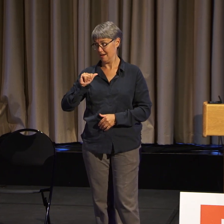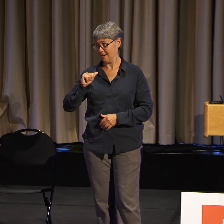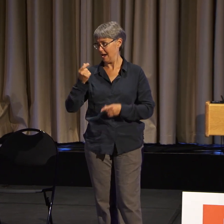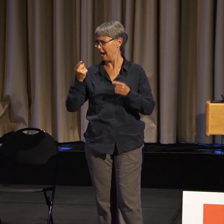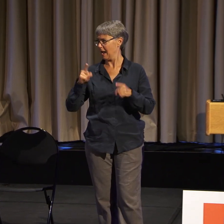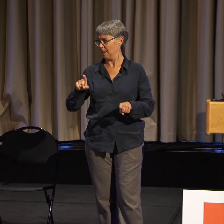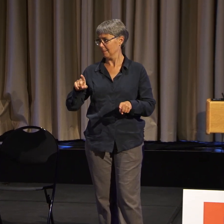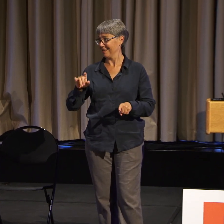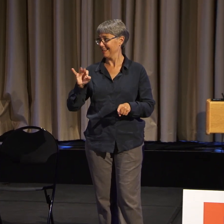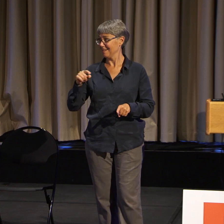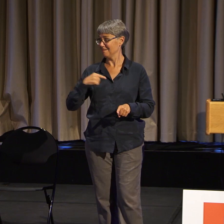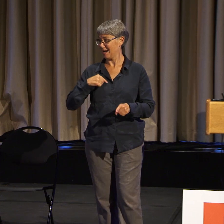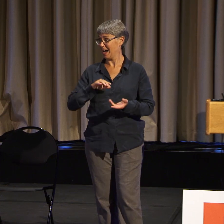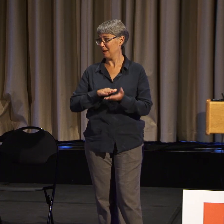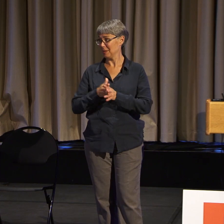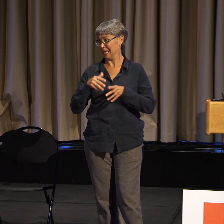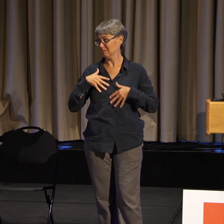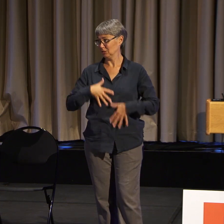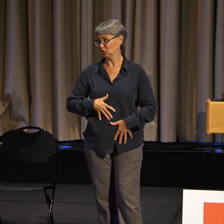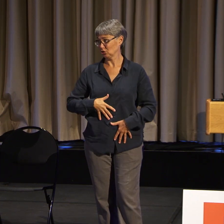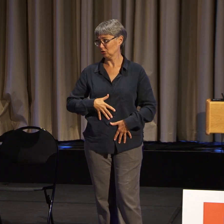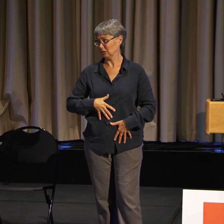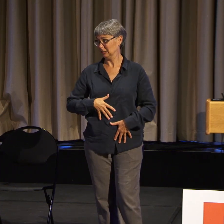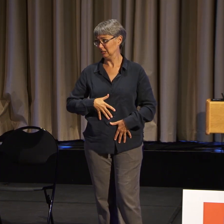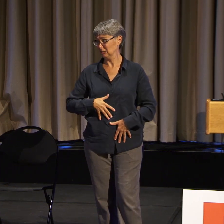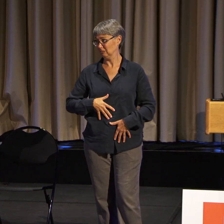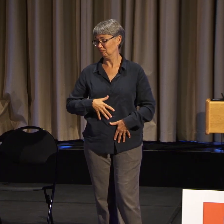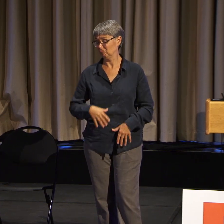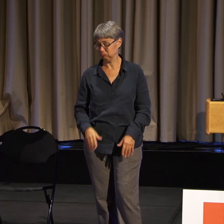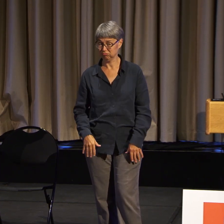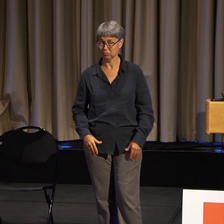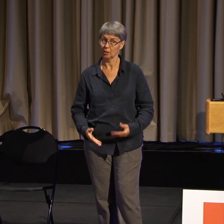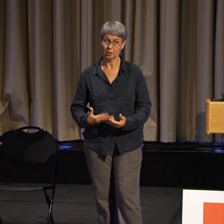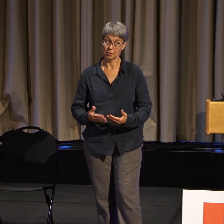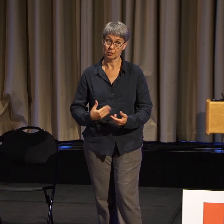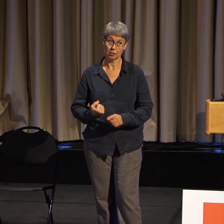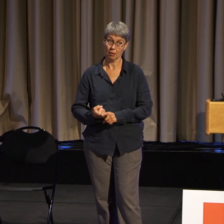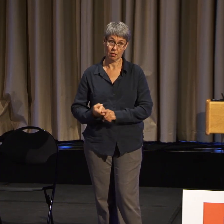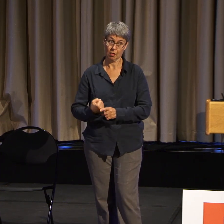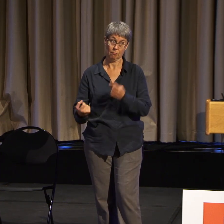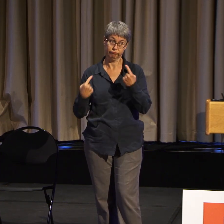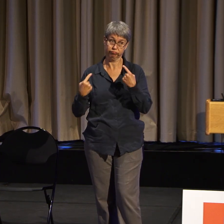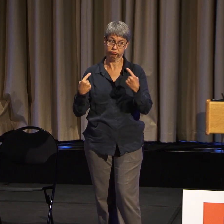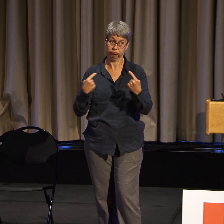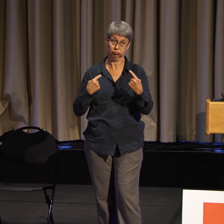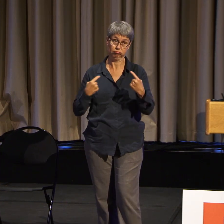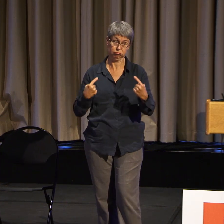it is so easy to get discouraged. I mean, you're just bombarded every day,